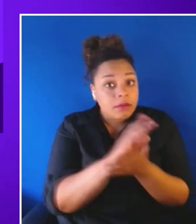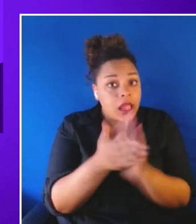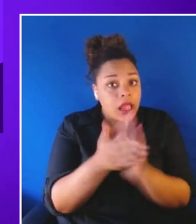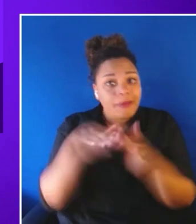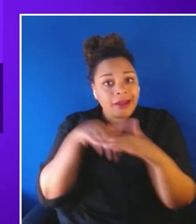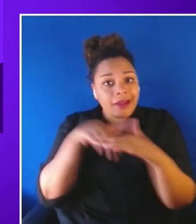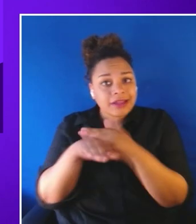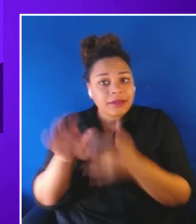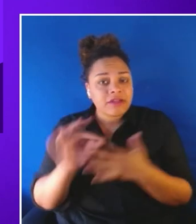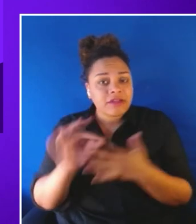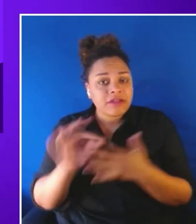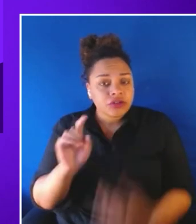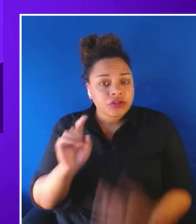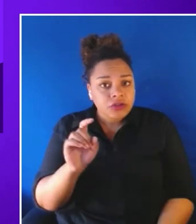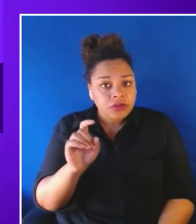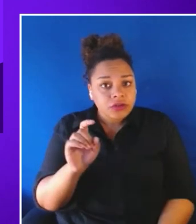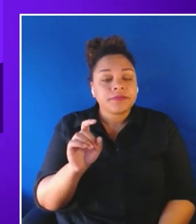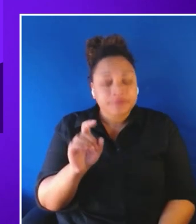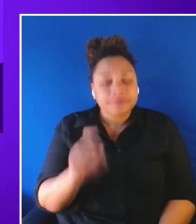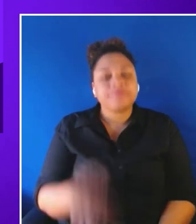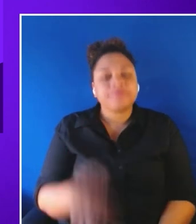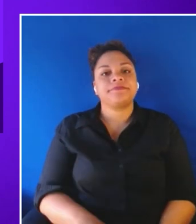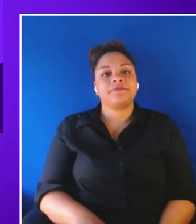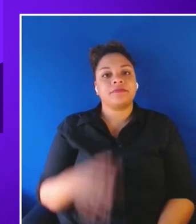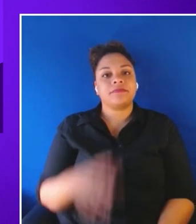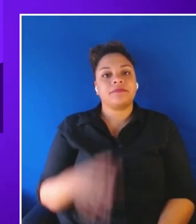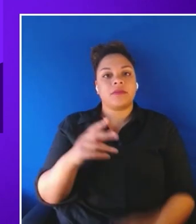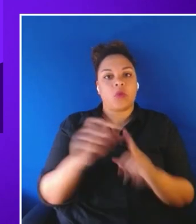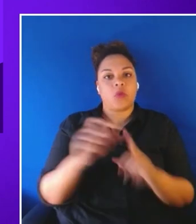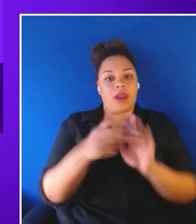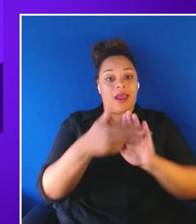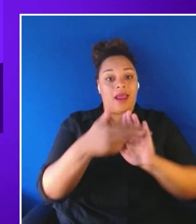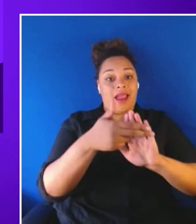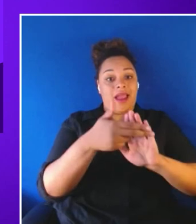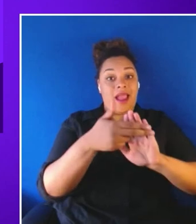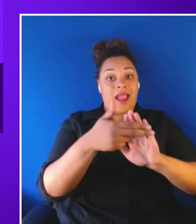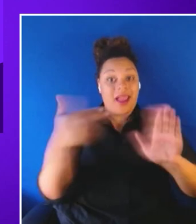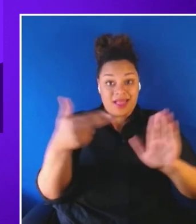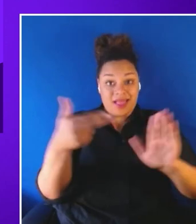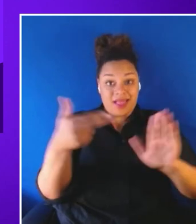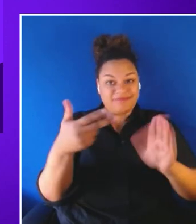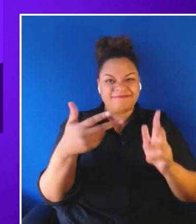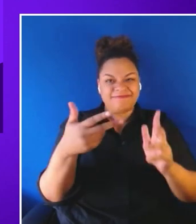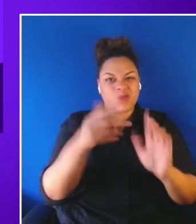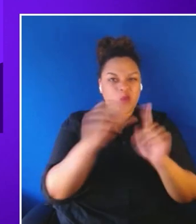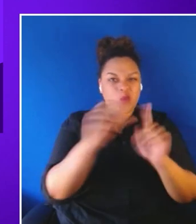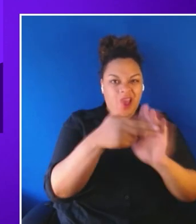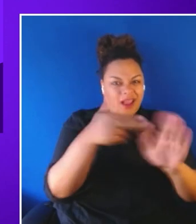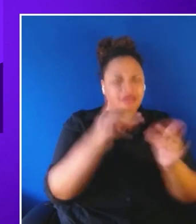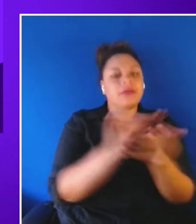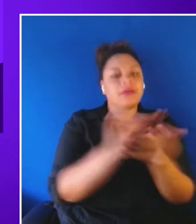The functionality of word highlight is expanded into closed captions, so this can help users